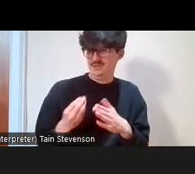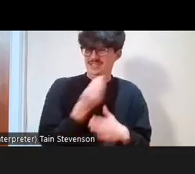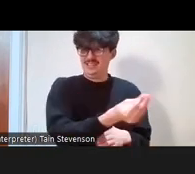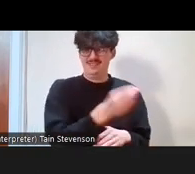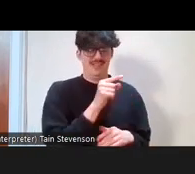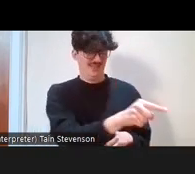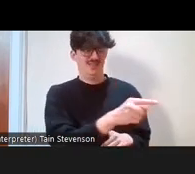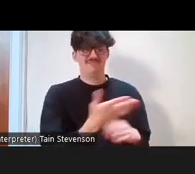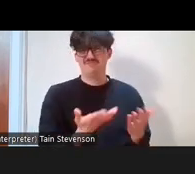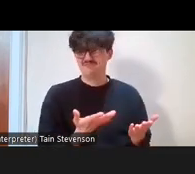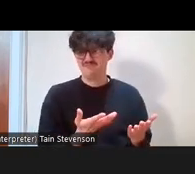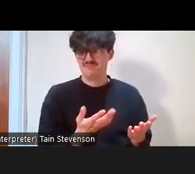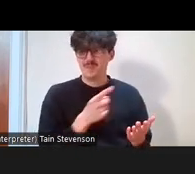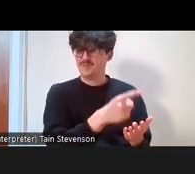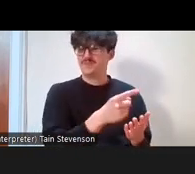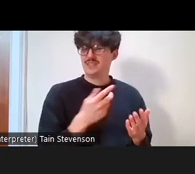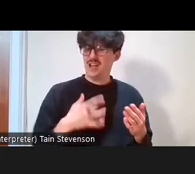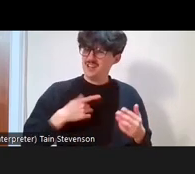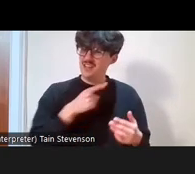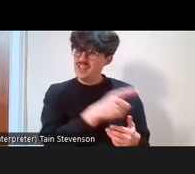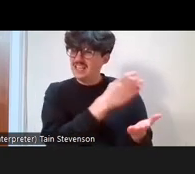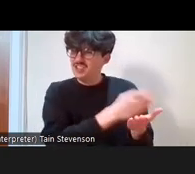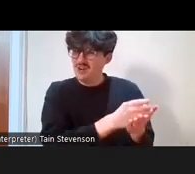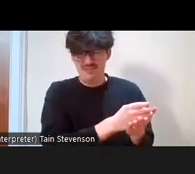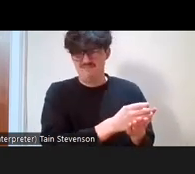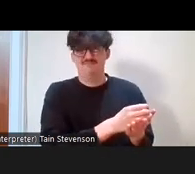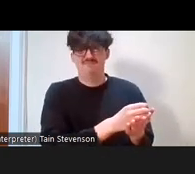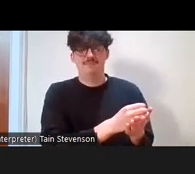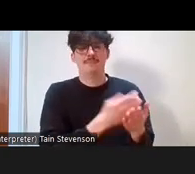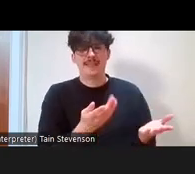that maybe I don't perceive as a charity that is doing kind of valuable work?’.